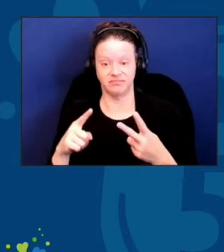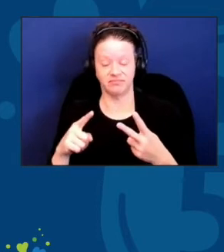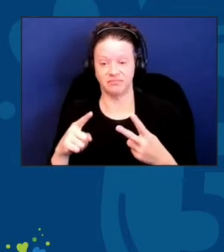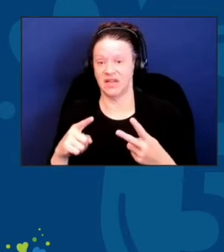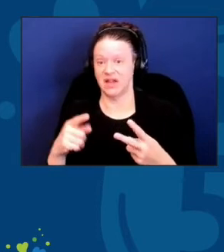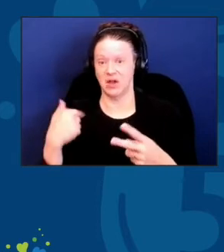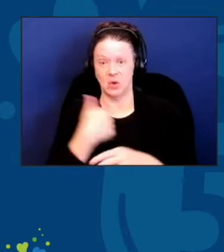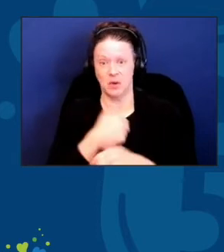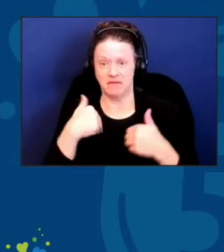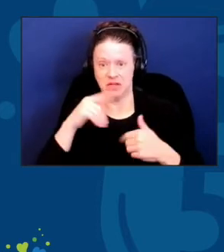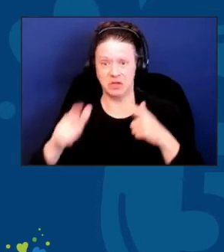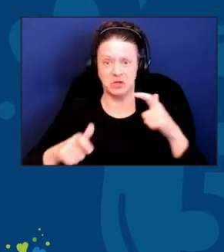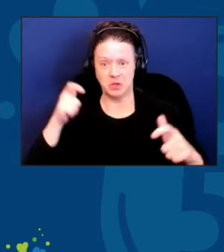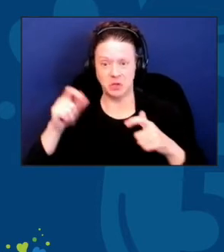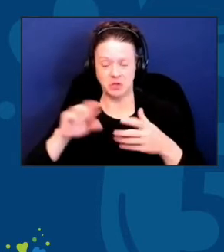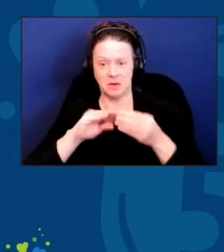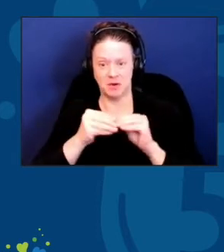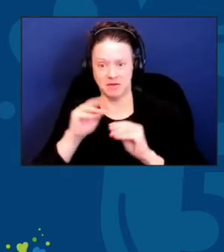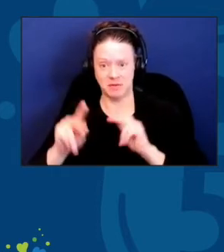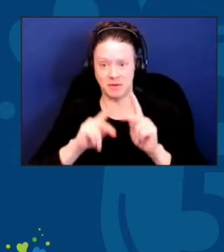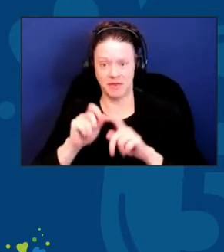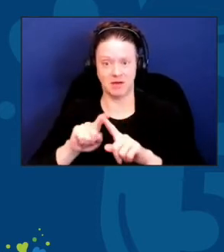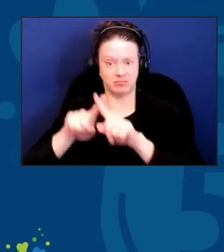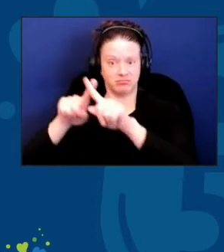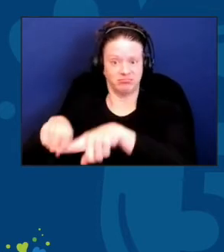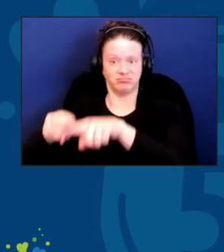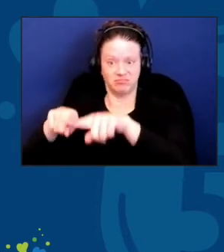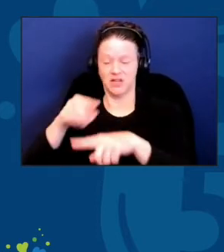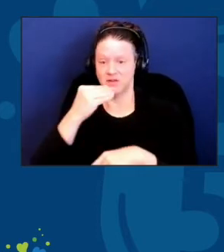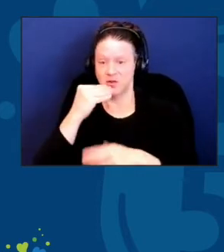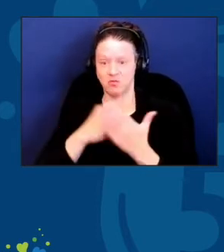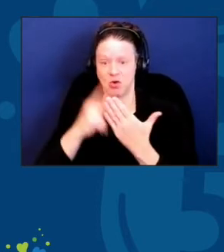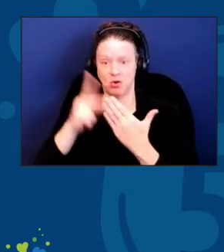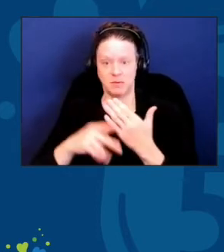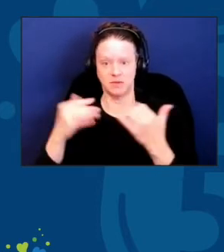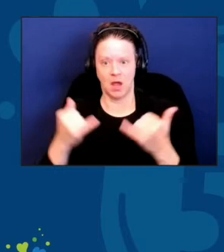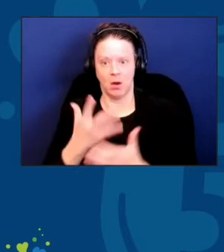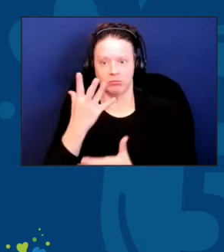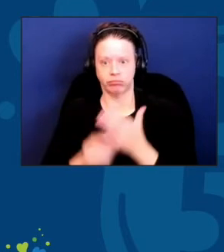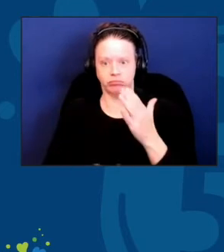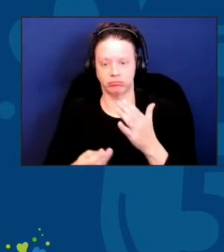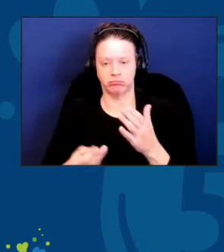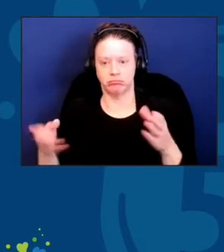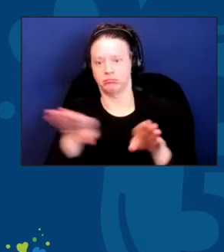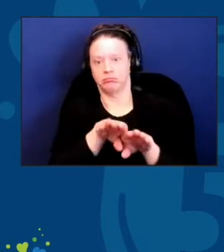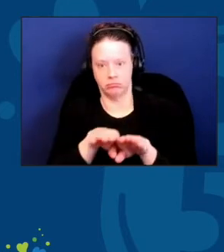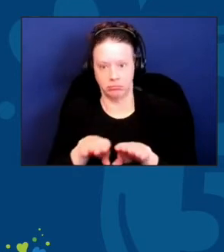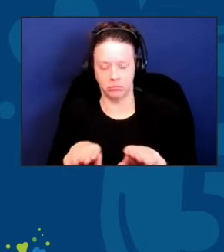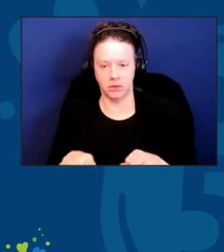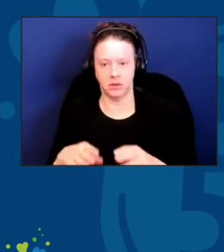of people who relied on food programs that are gone. You know, all these congregate meal programs